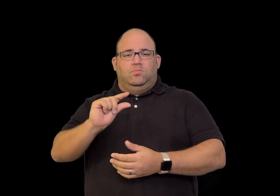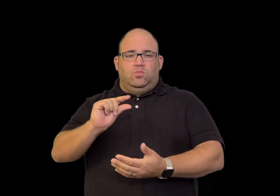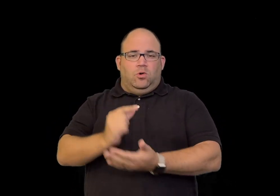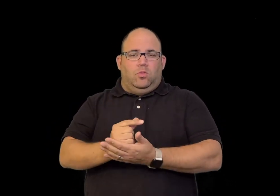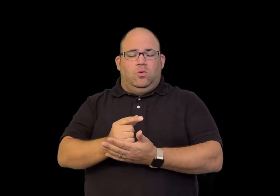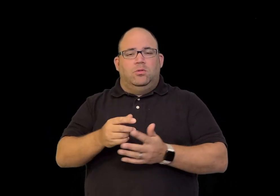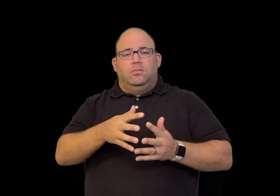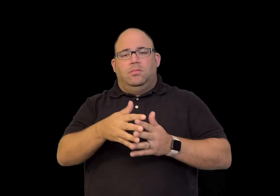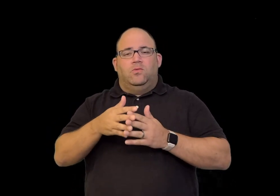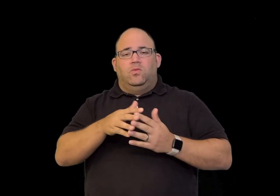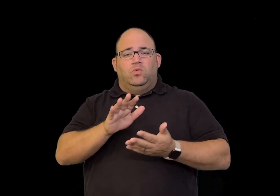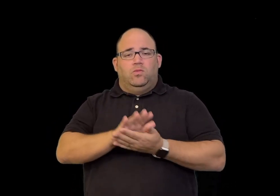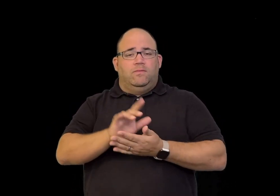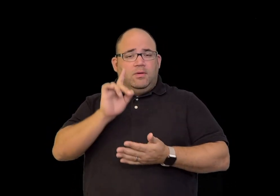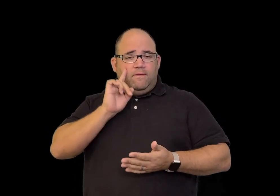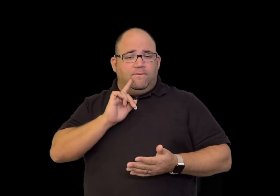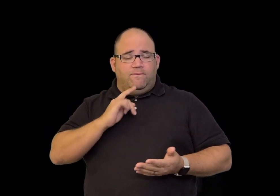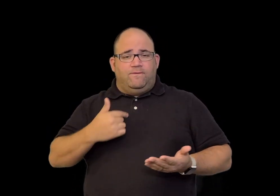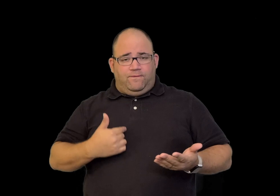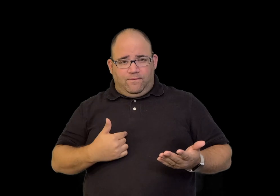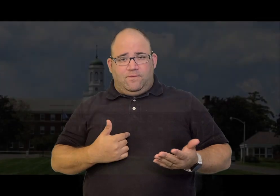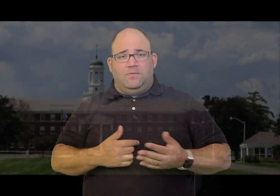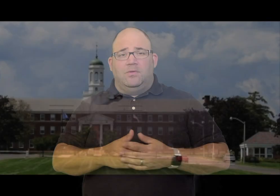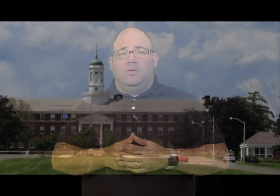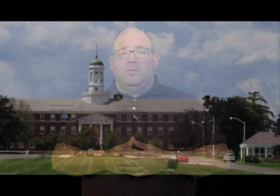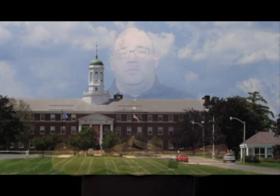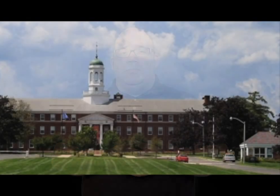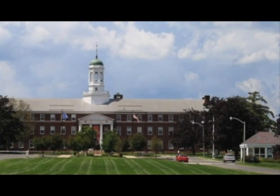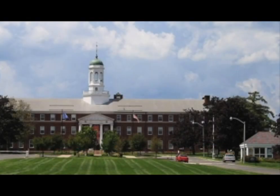I graduated from American School for the Deaf.